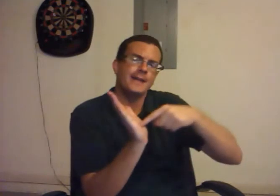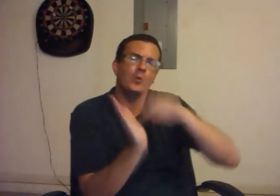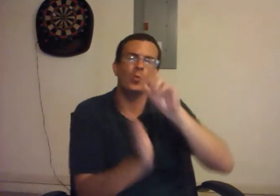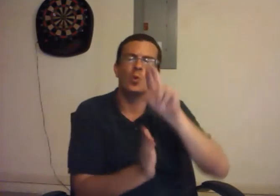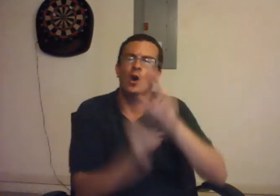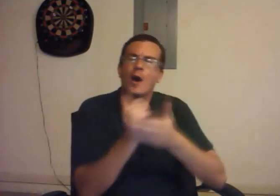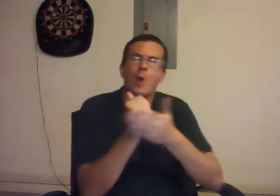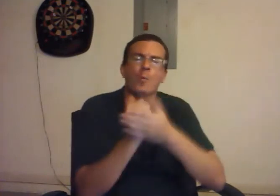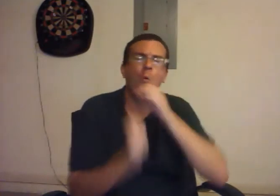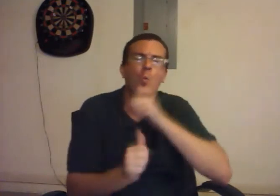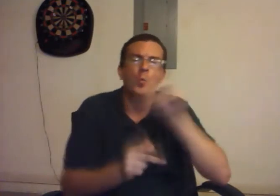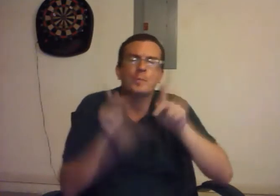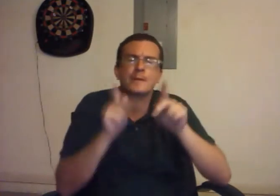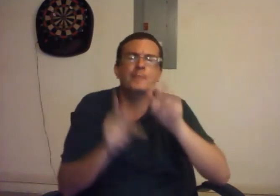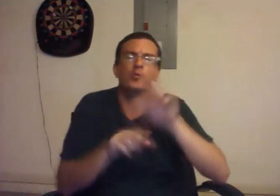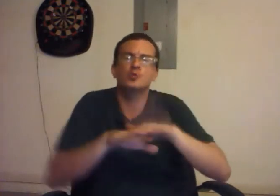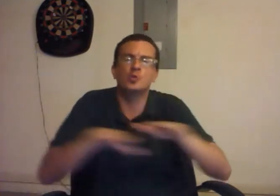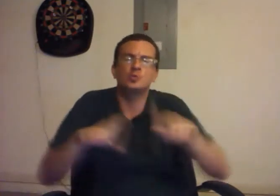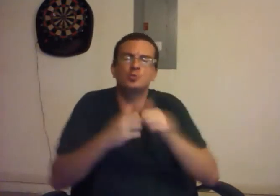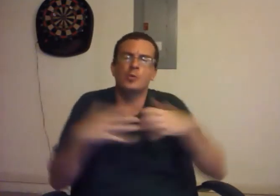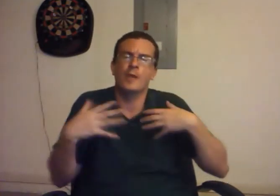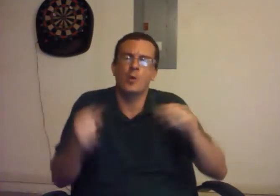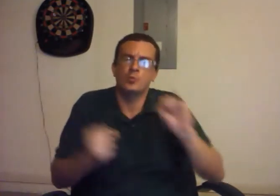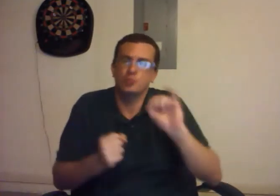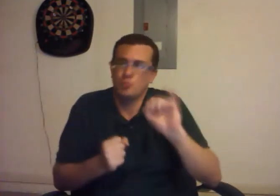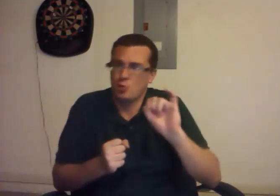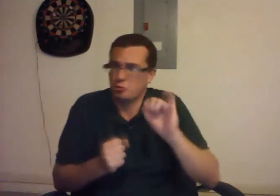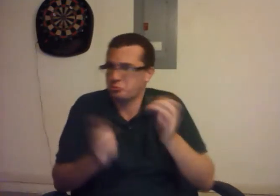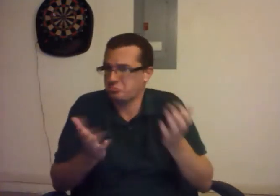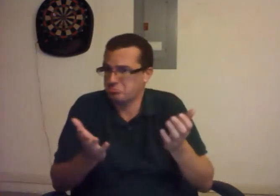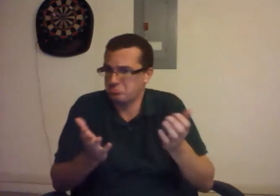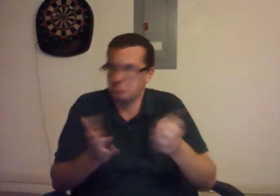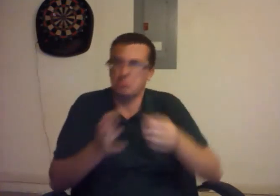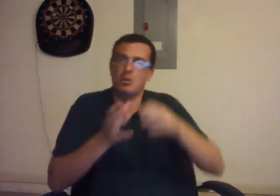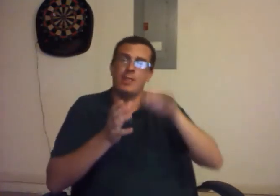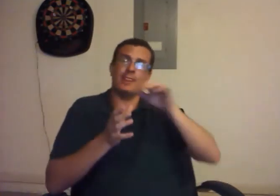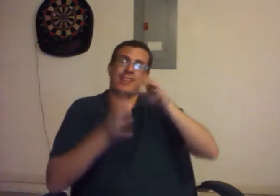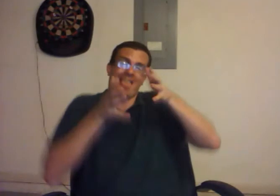or to help the elderly or give children health insurance coverage,